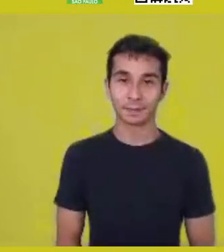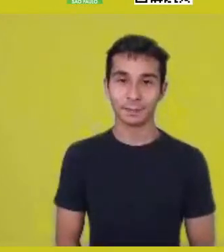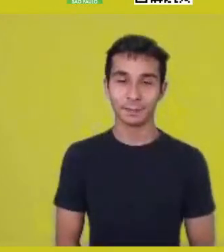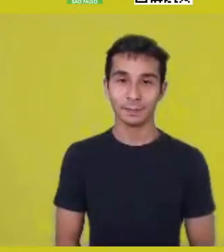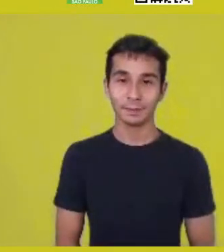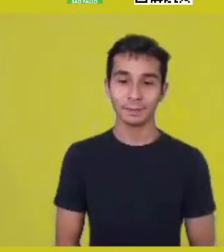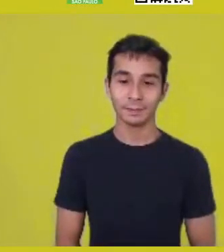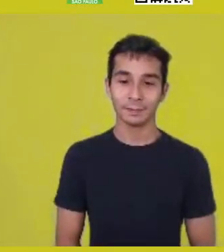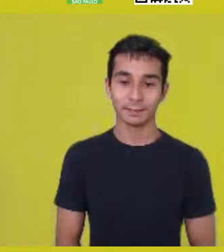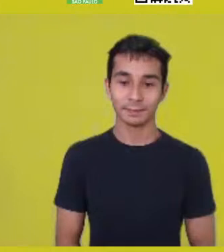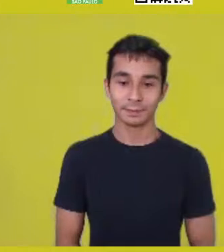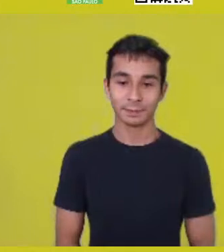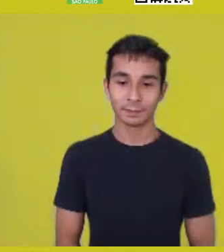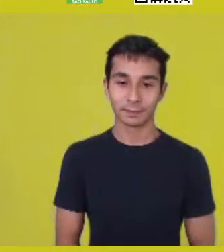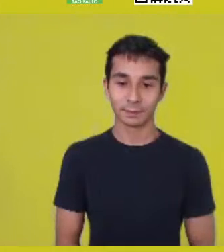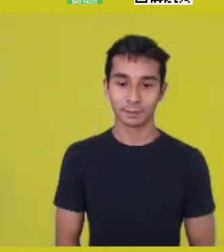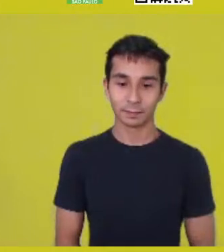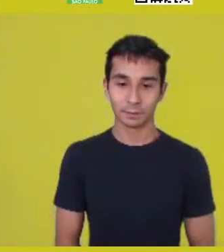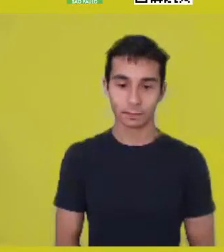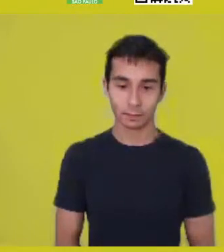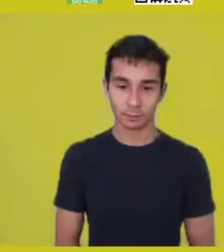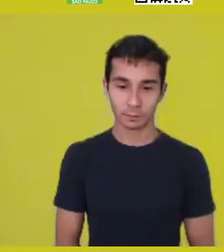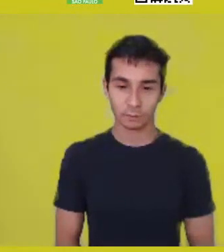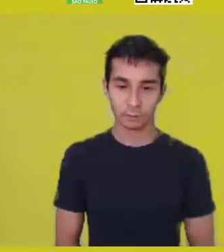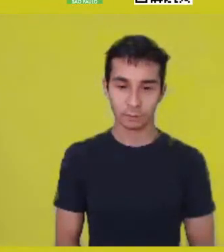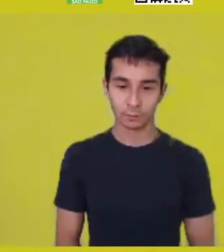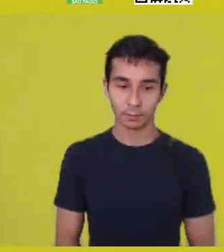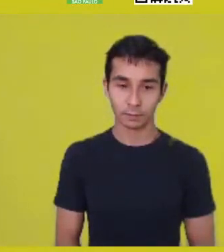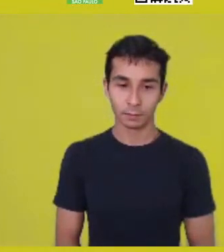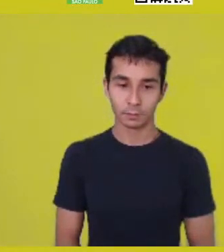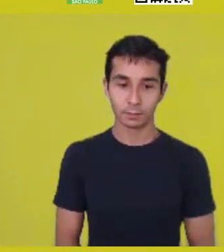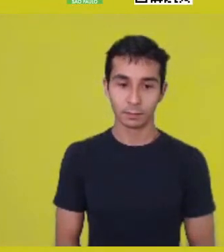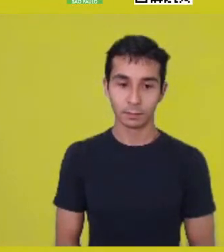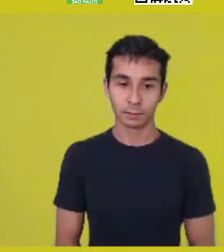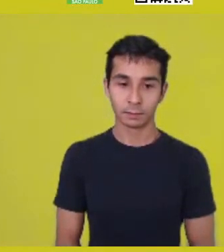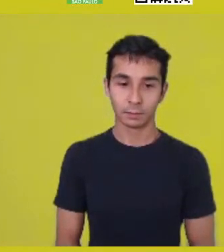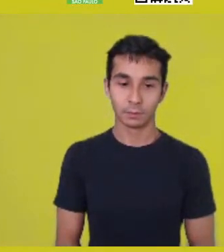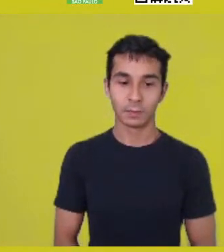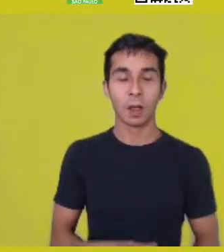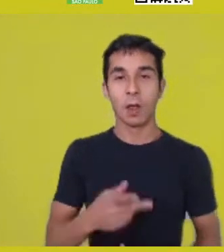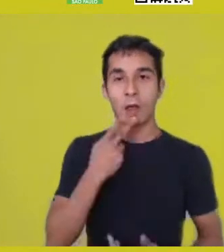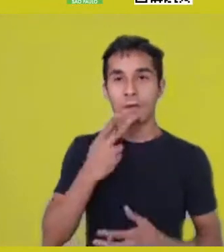Well, I’d stick with the idea of autonomy, properly,